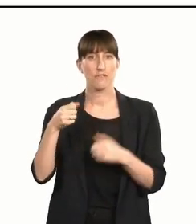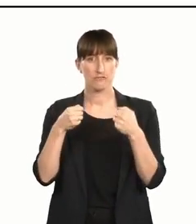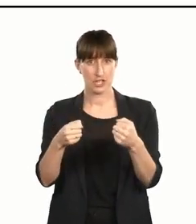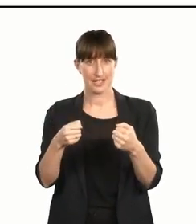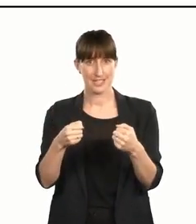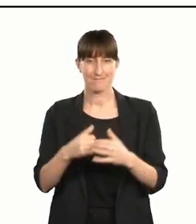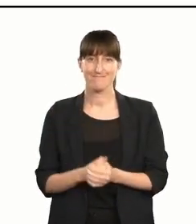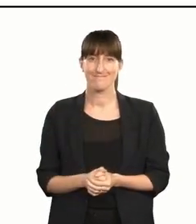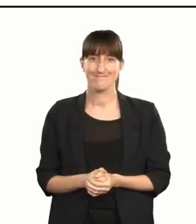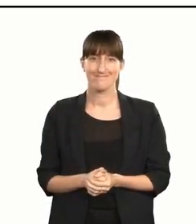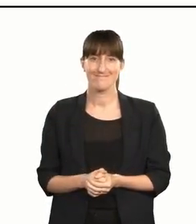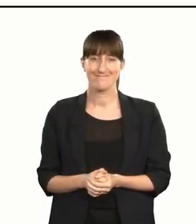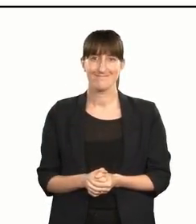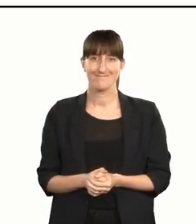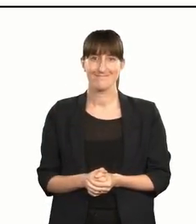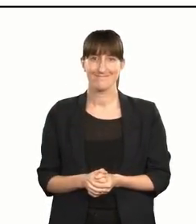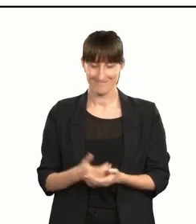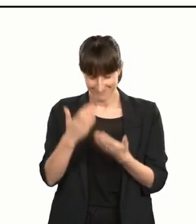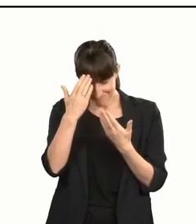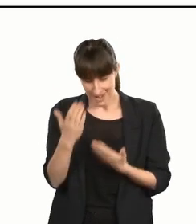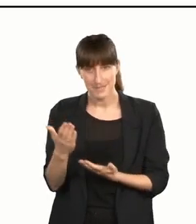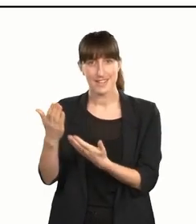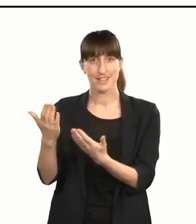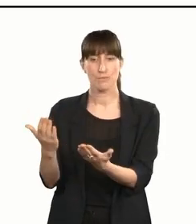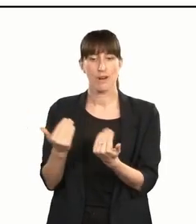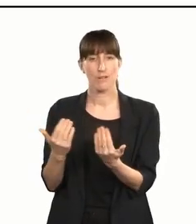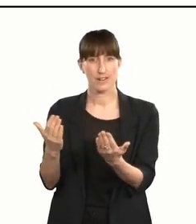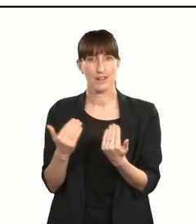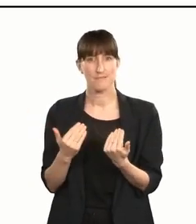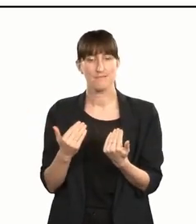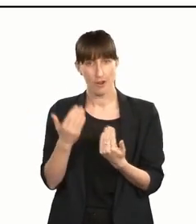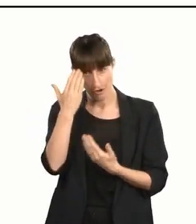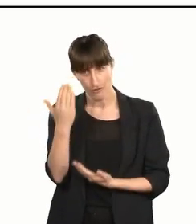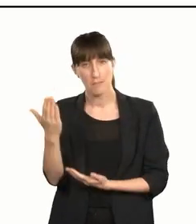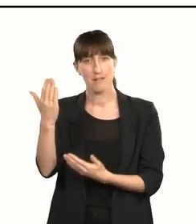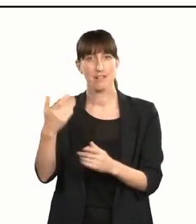Tenei te mihi atu ki a koe Rangatira Kelvin — greetings, Kelvin. No reira, nau mai haere mai — welcome to the stage.